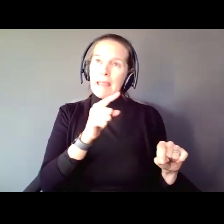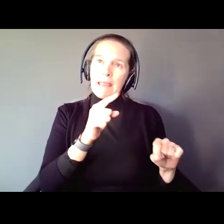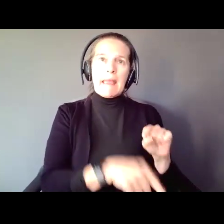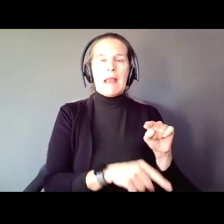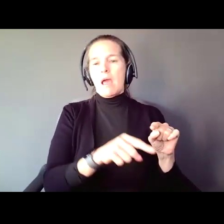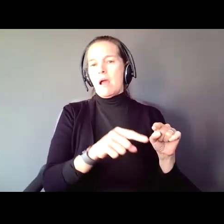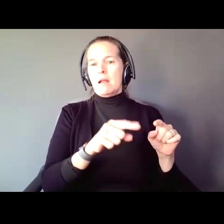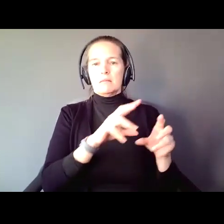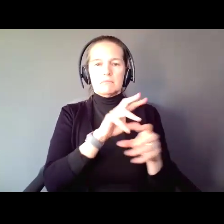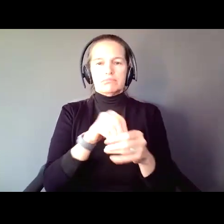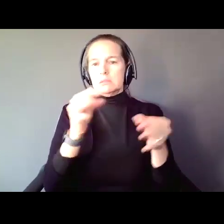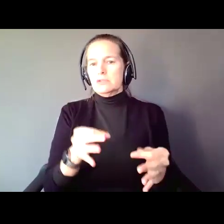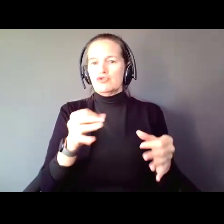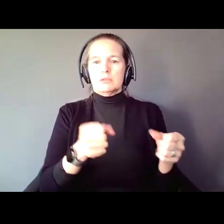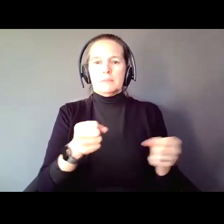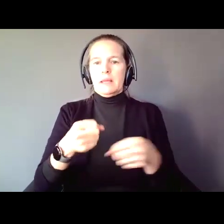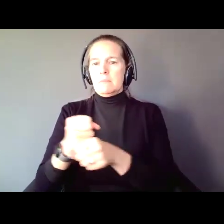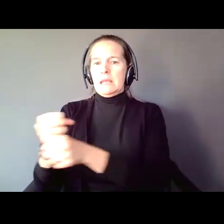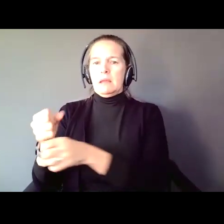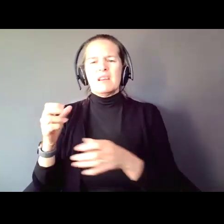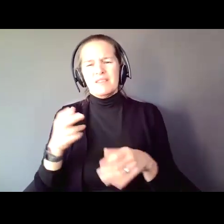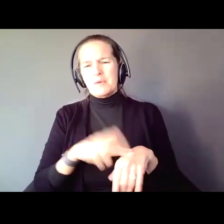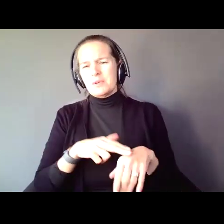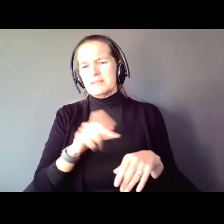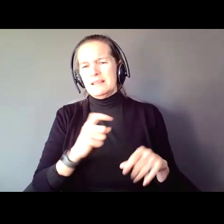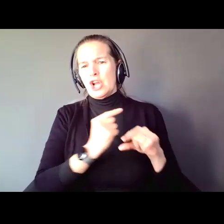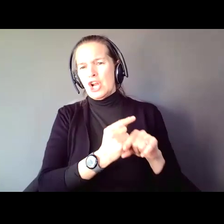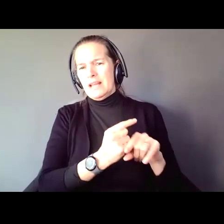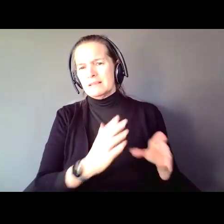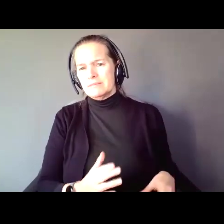of course they need a guardian. When a person has limitations and does not